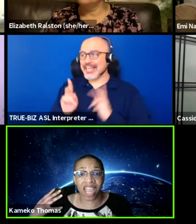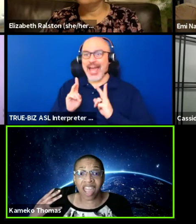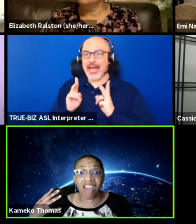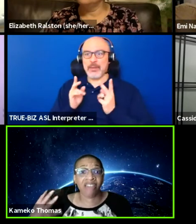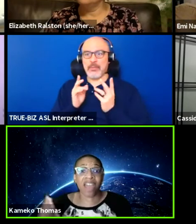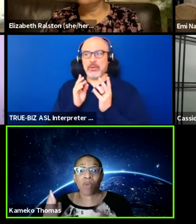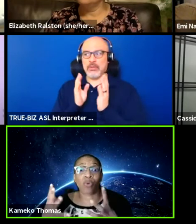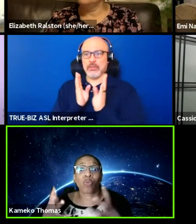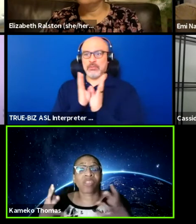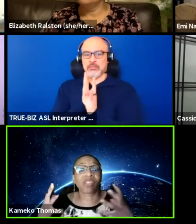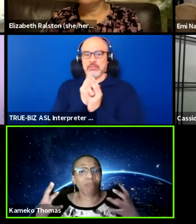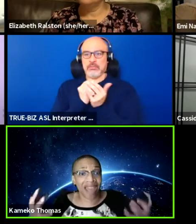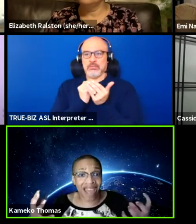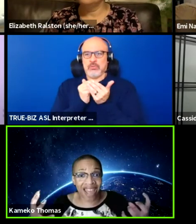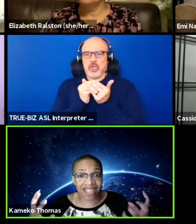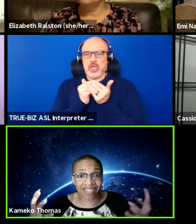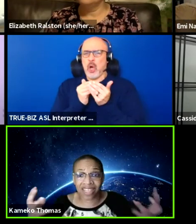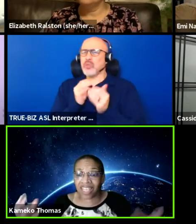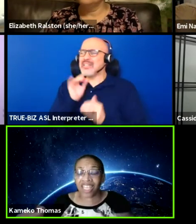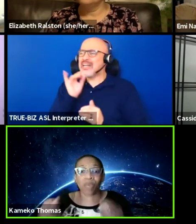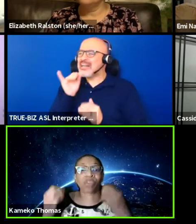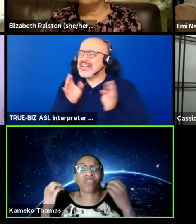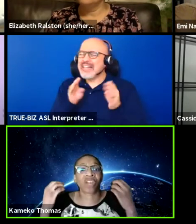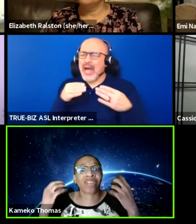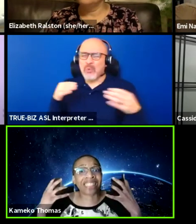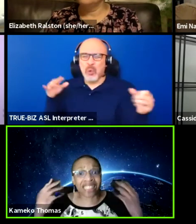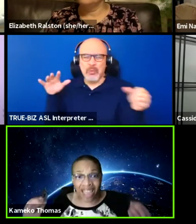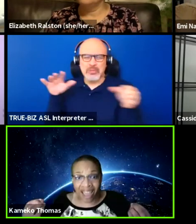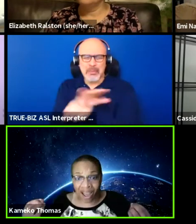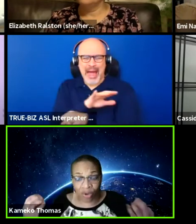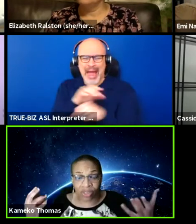and that room was packed, it was very loud,